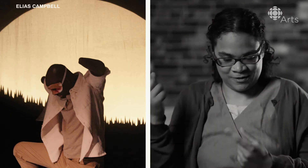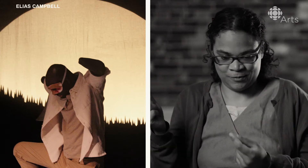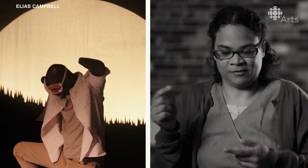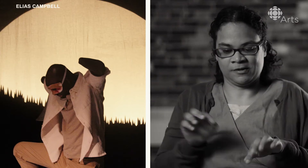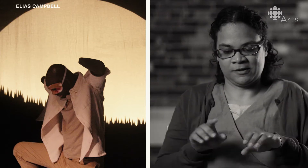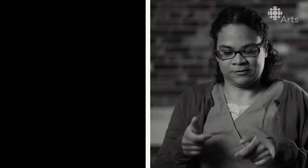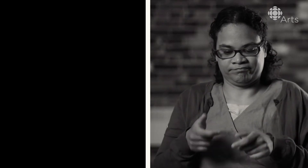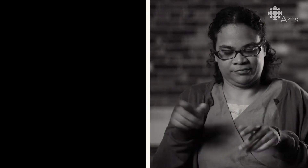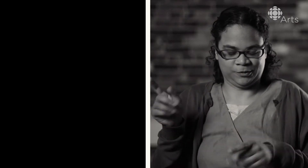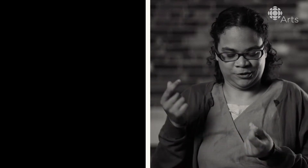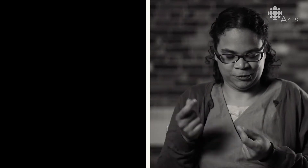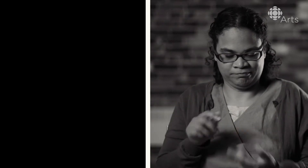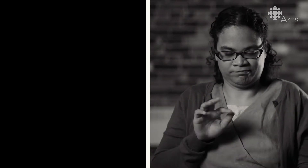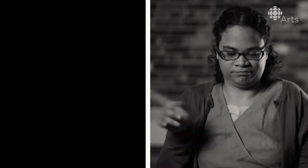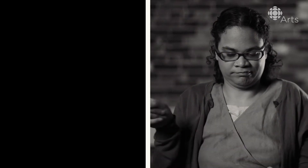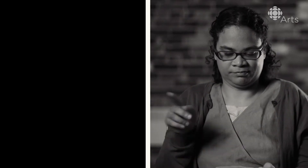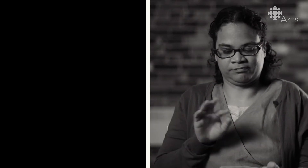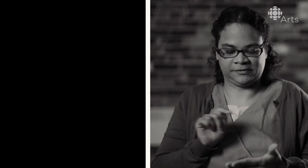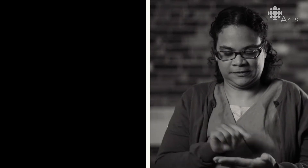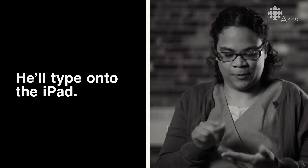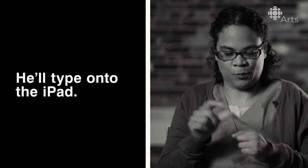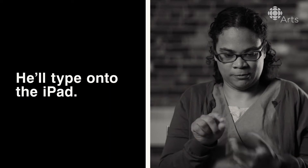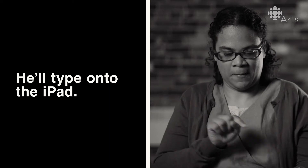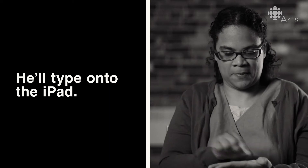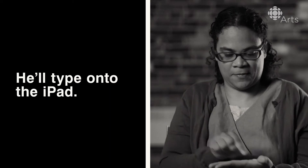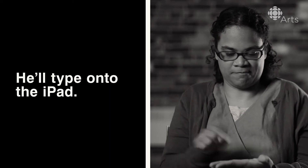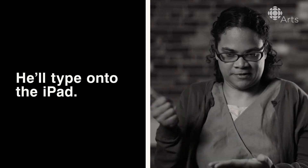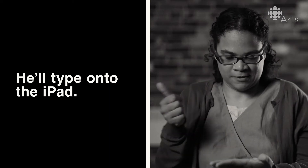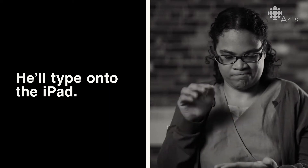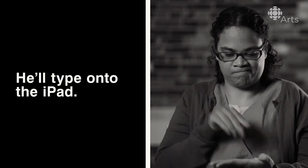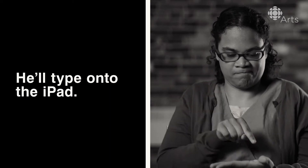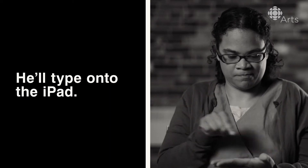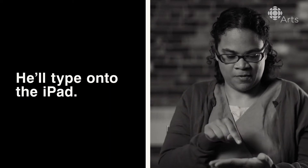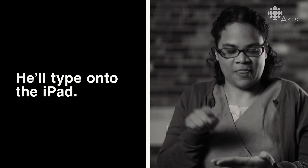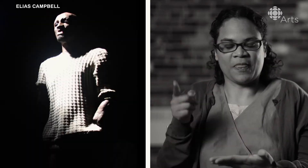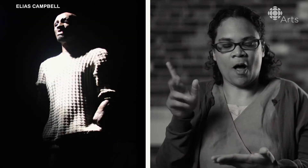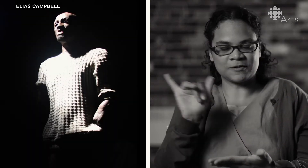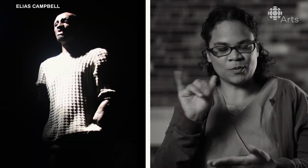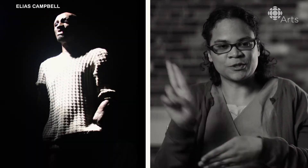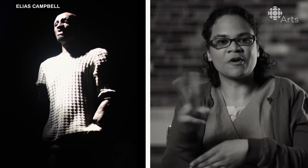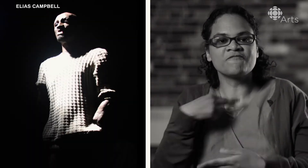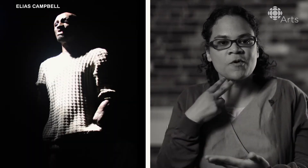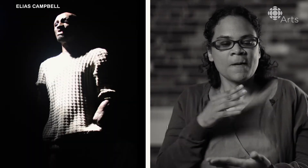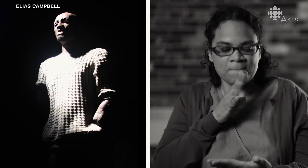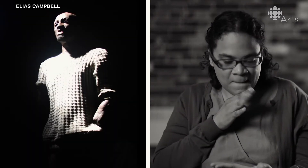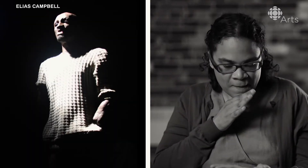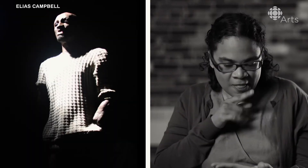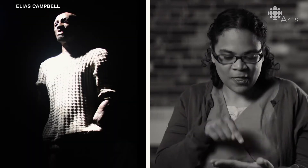the two of us, often he'll type on to the iPad, and also use his voice.